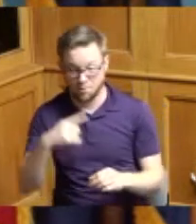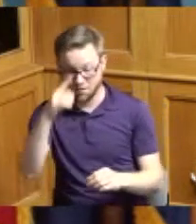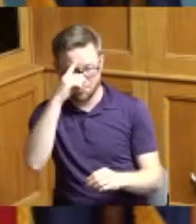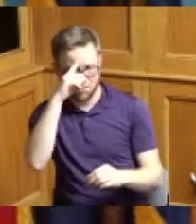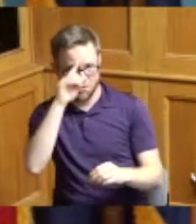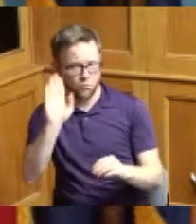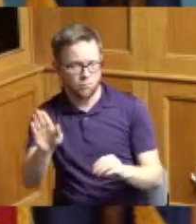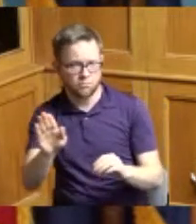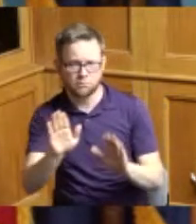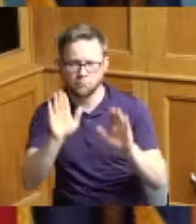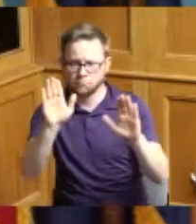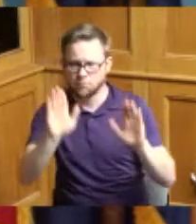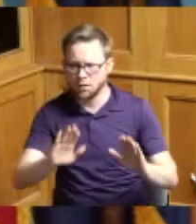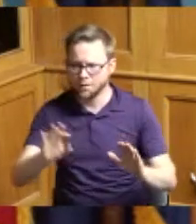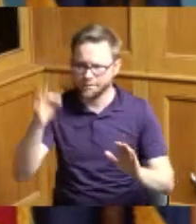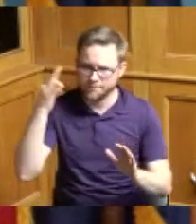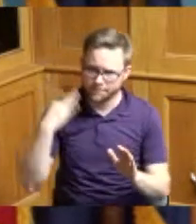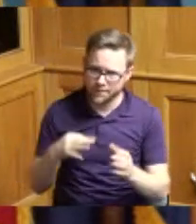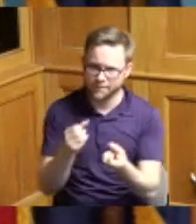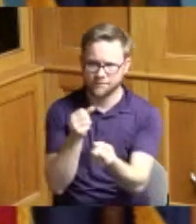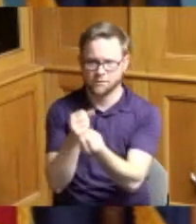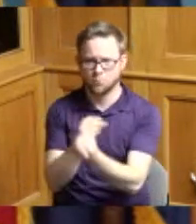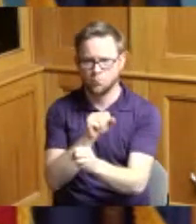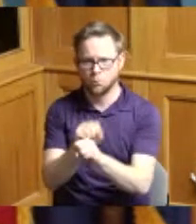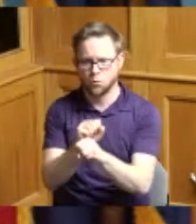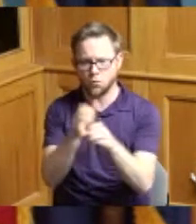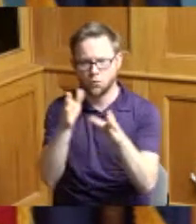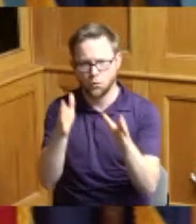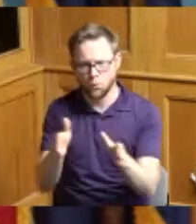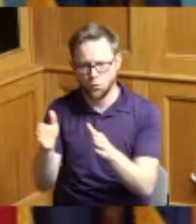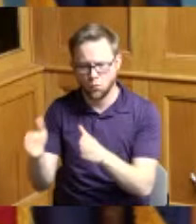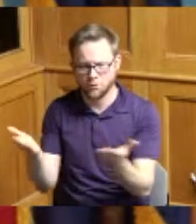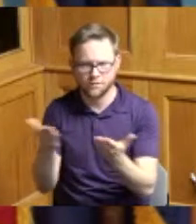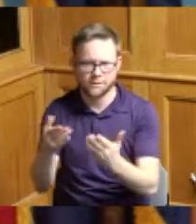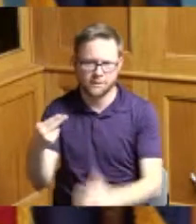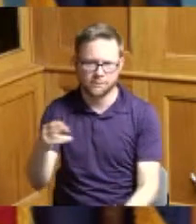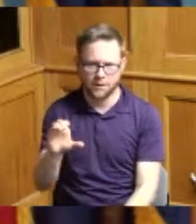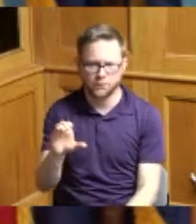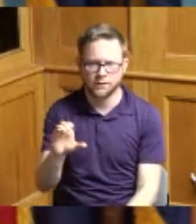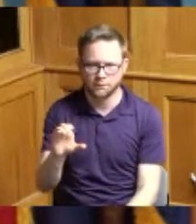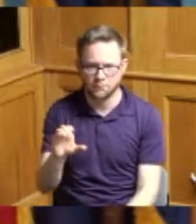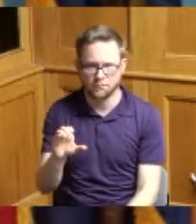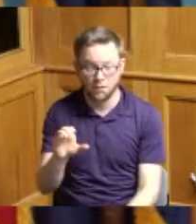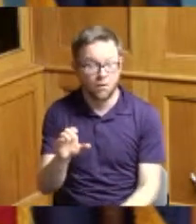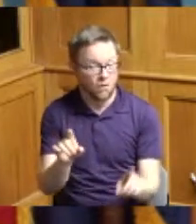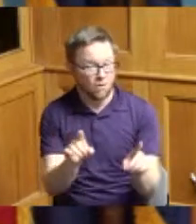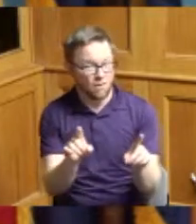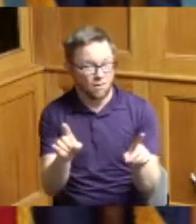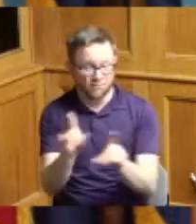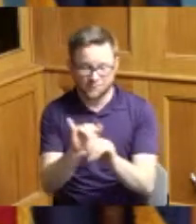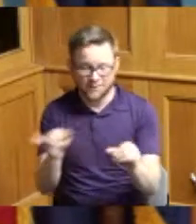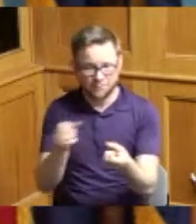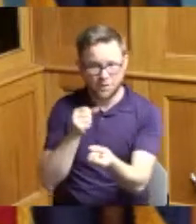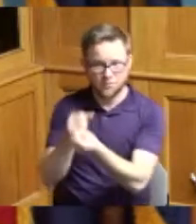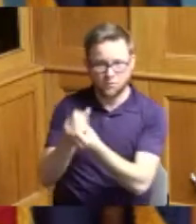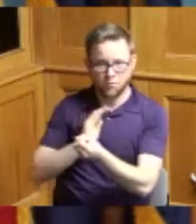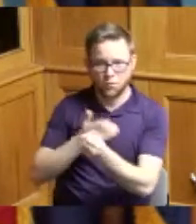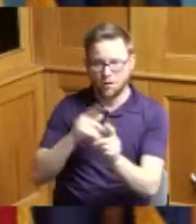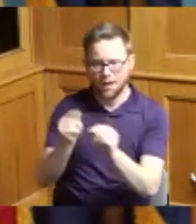for the workers of Hamilton County and supporting our team in a united